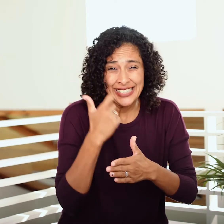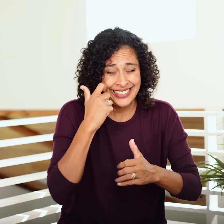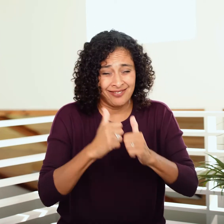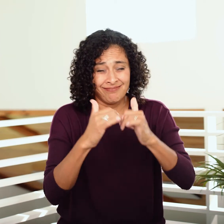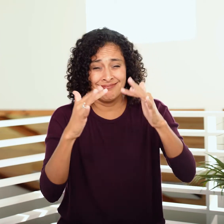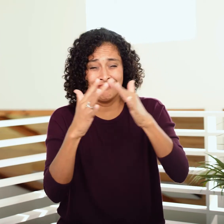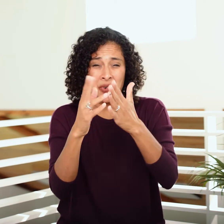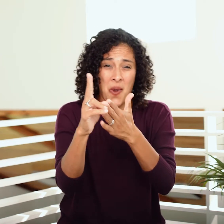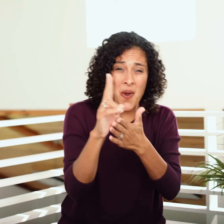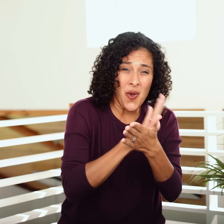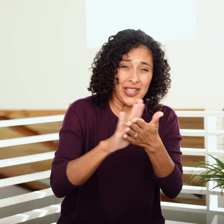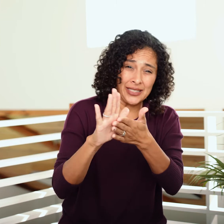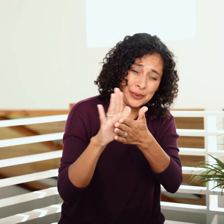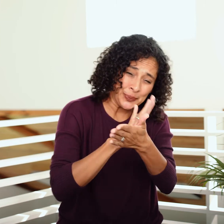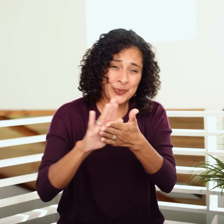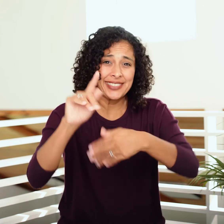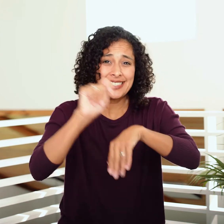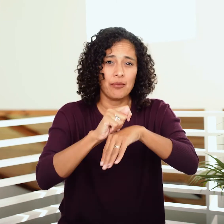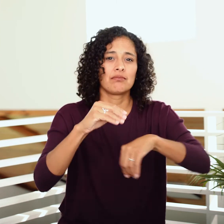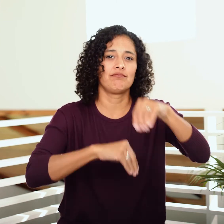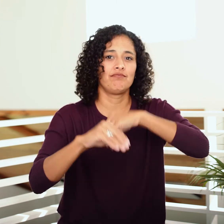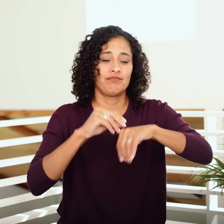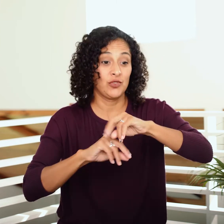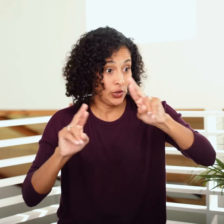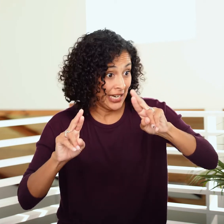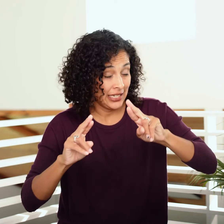recently assembled and consecrated tabernacle